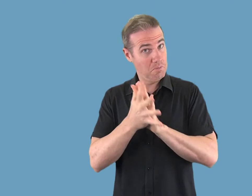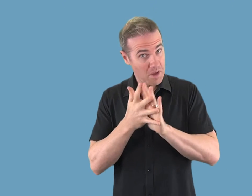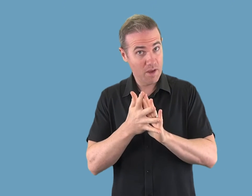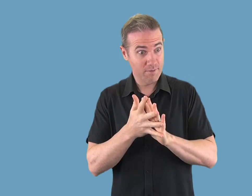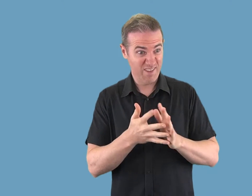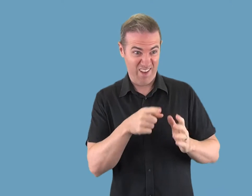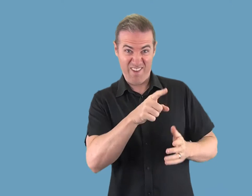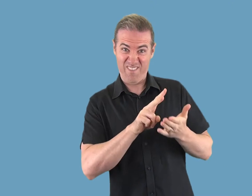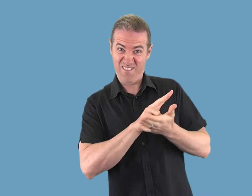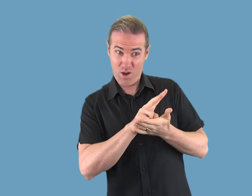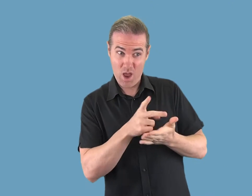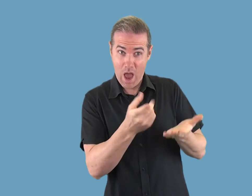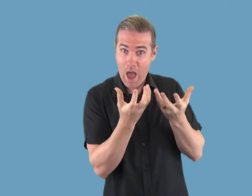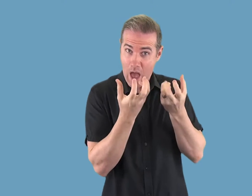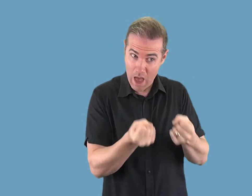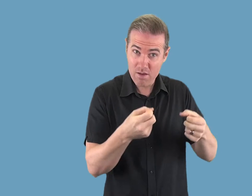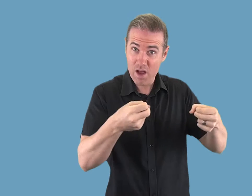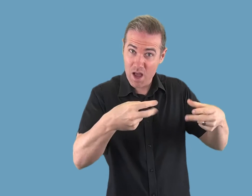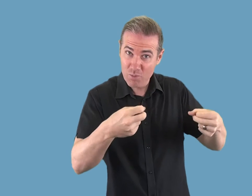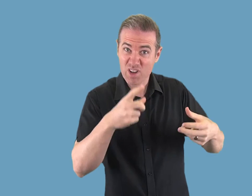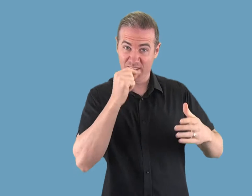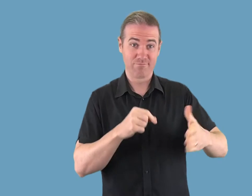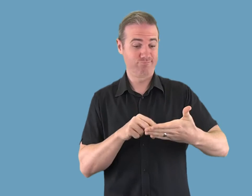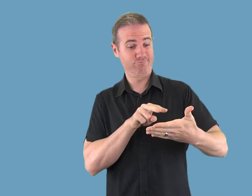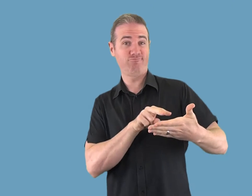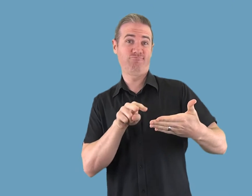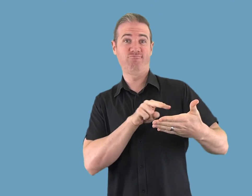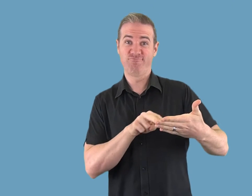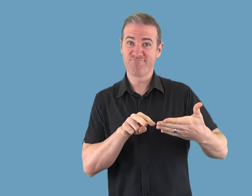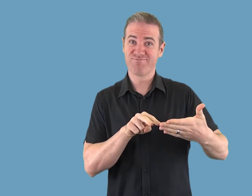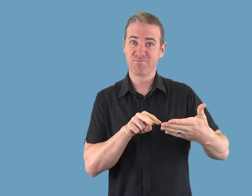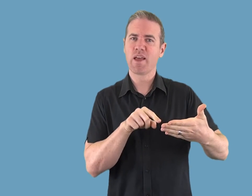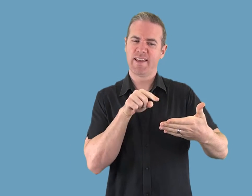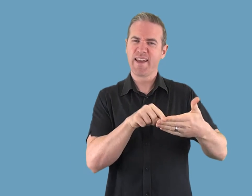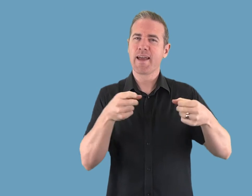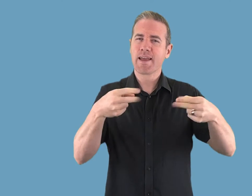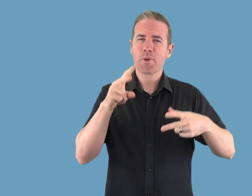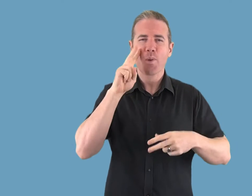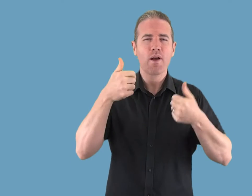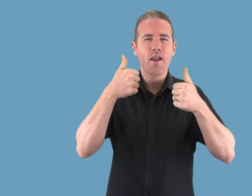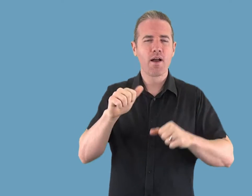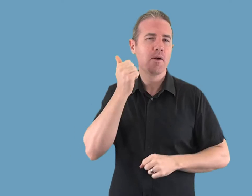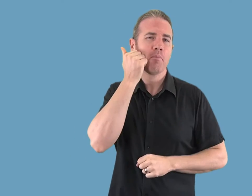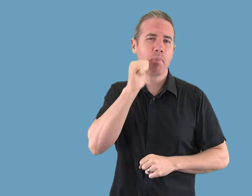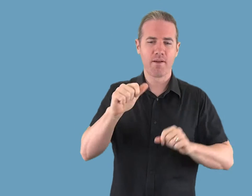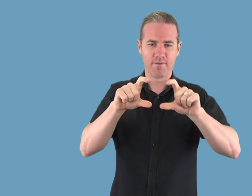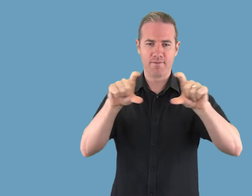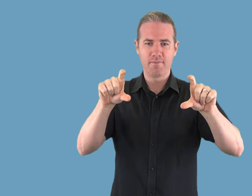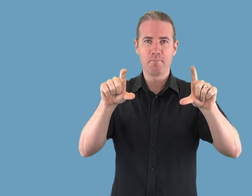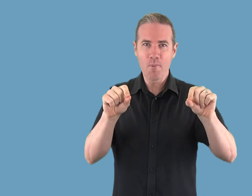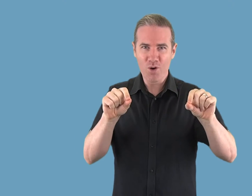Video programming with captions (appear as white type on a